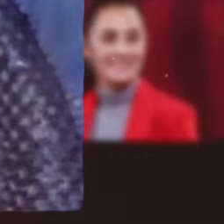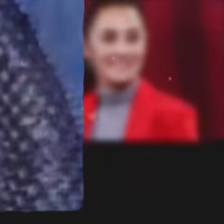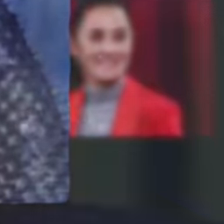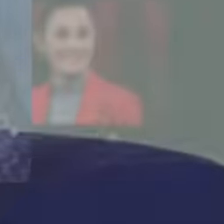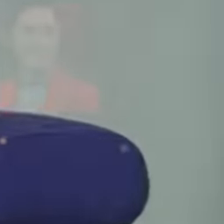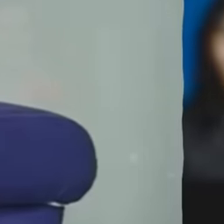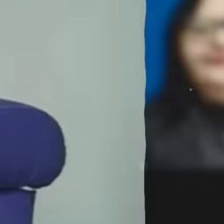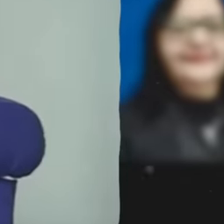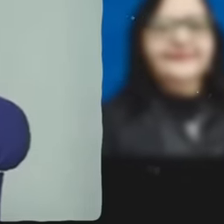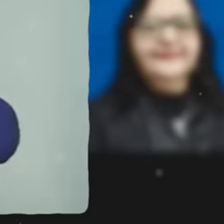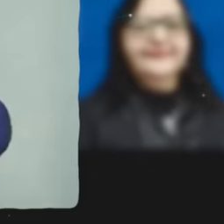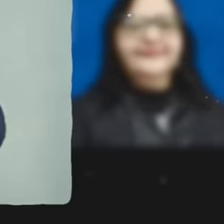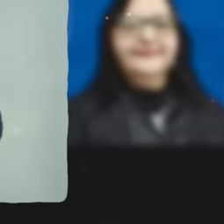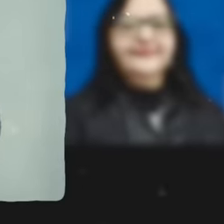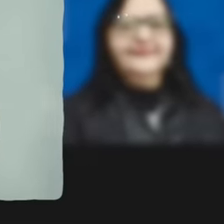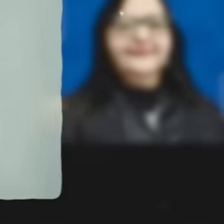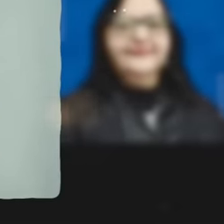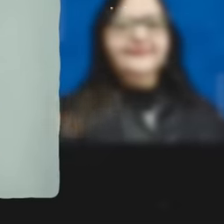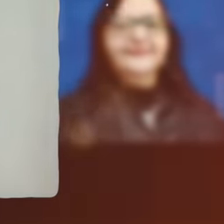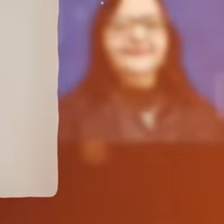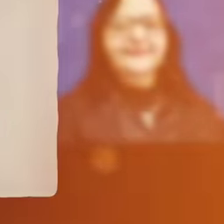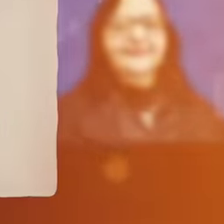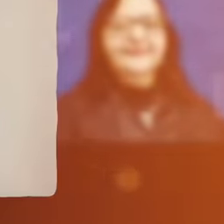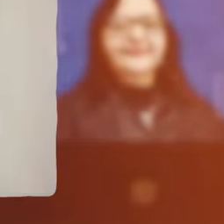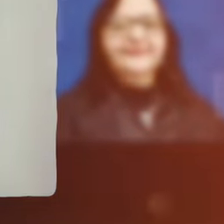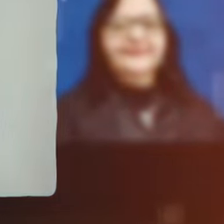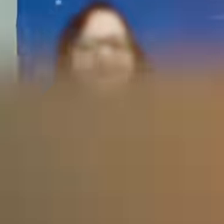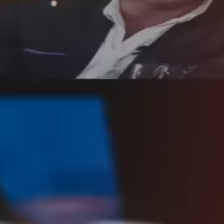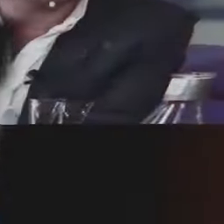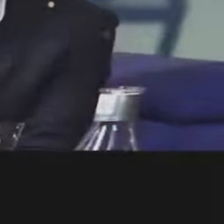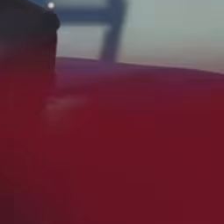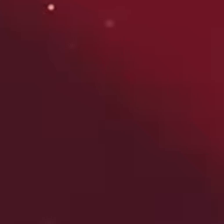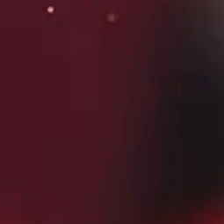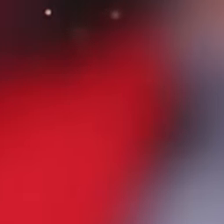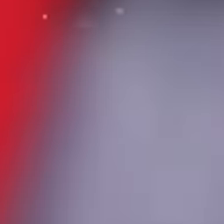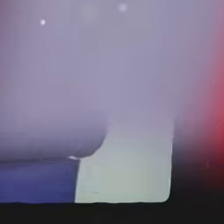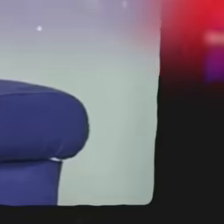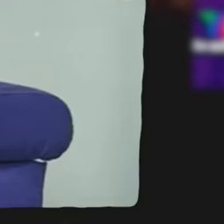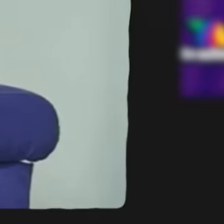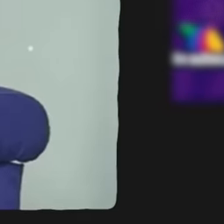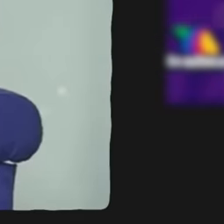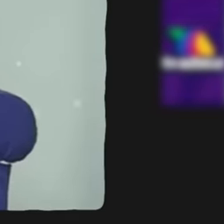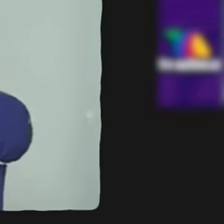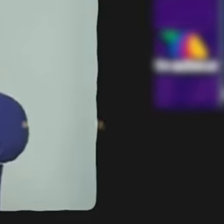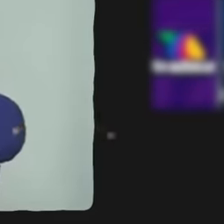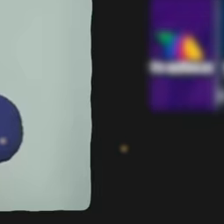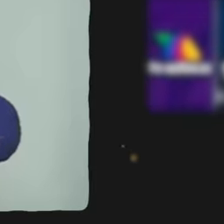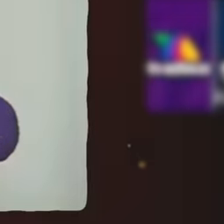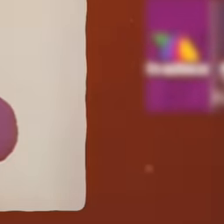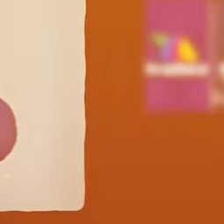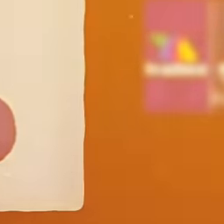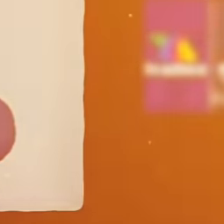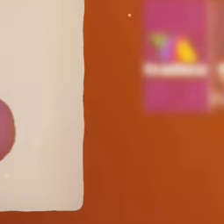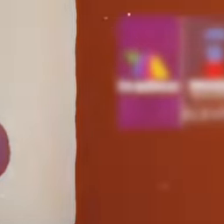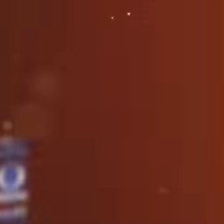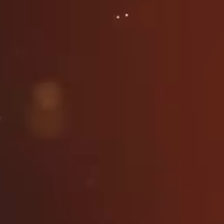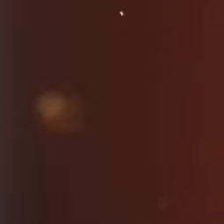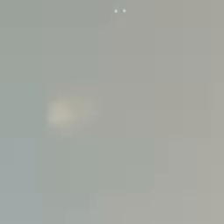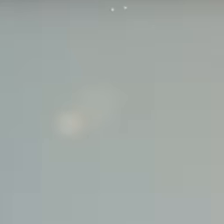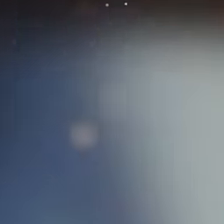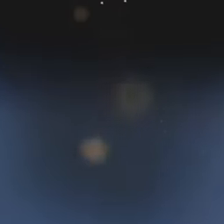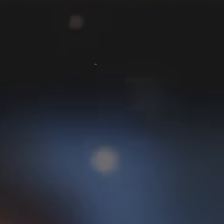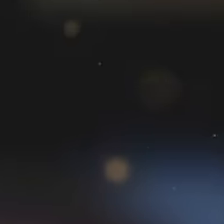have found it difficult to tell the truth about Morena's triumph in these elections many still do not